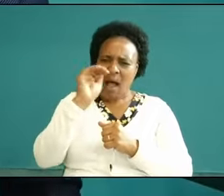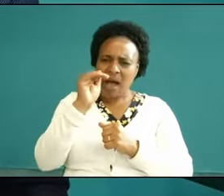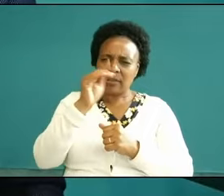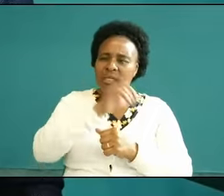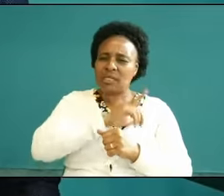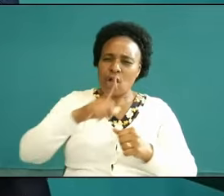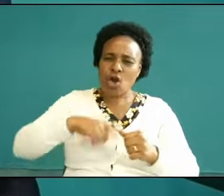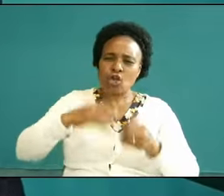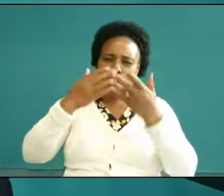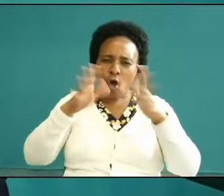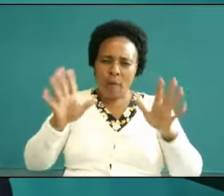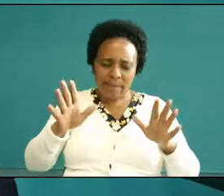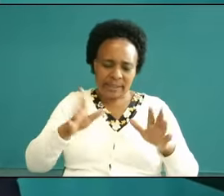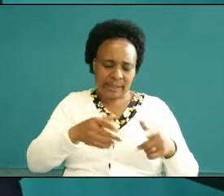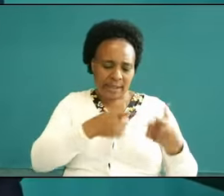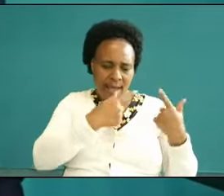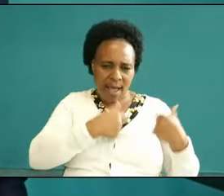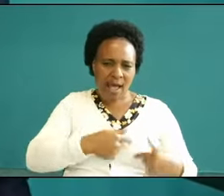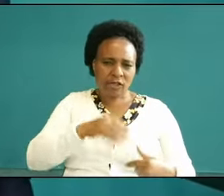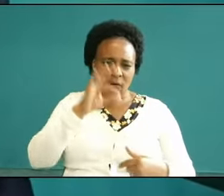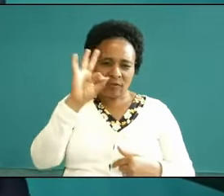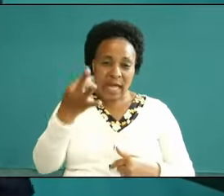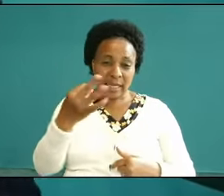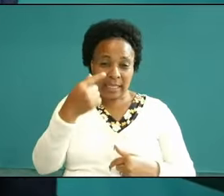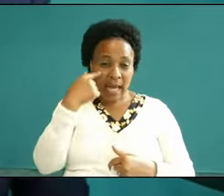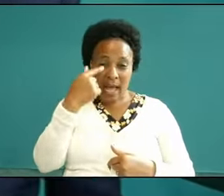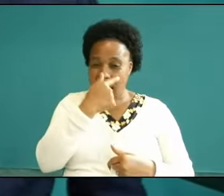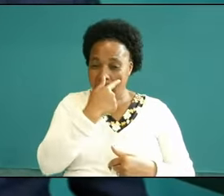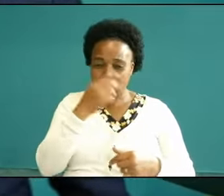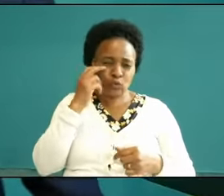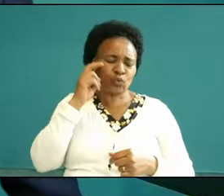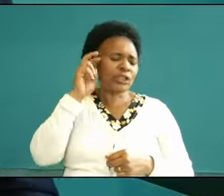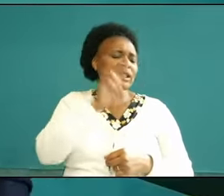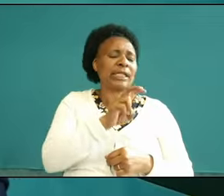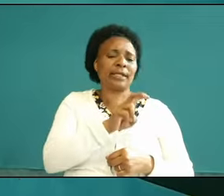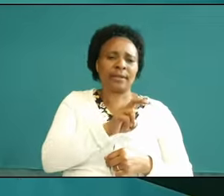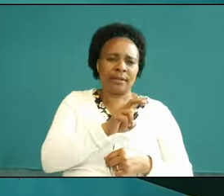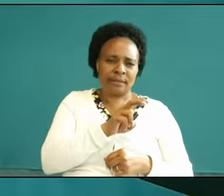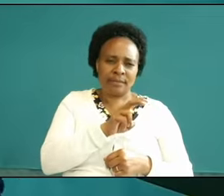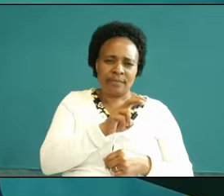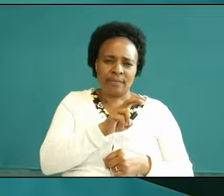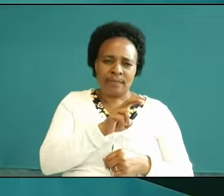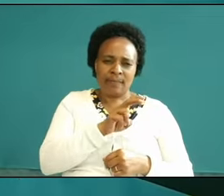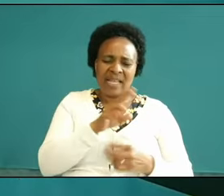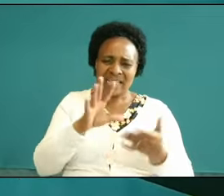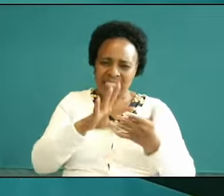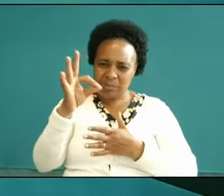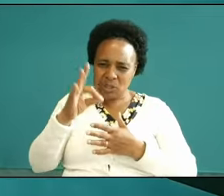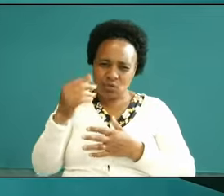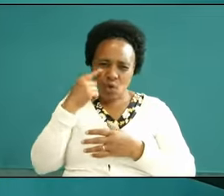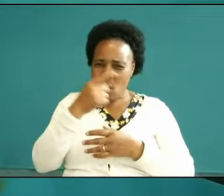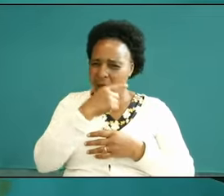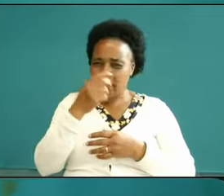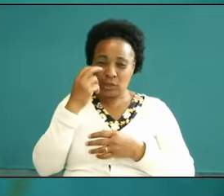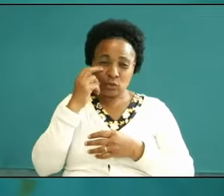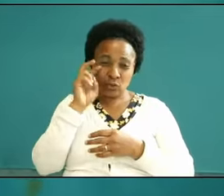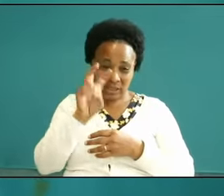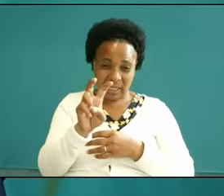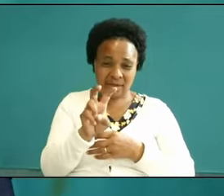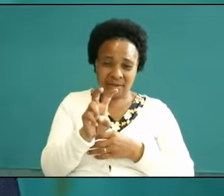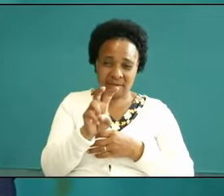that sees the Unseen is somebody with me because the eyes we have cannot see but the enemy sees us